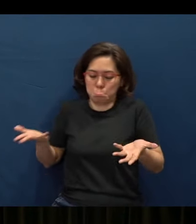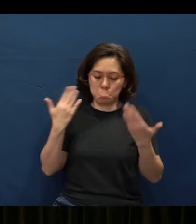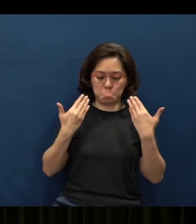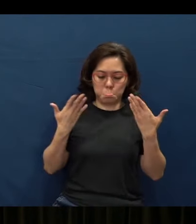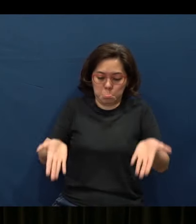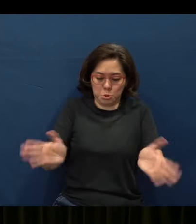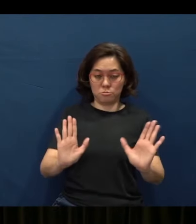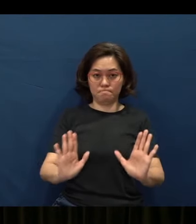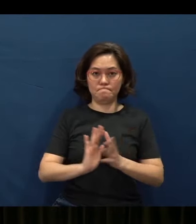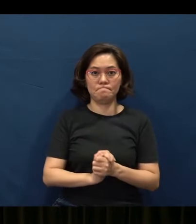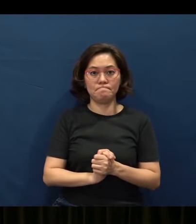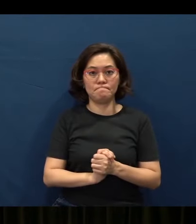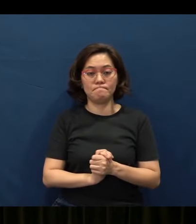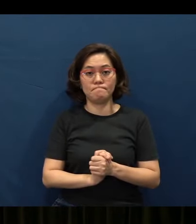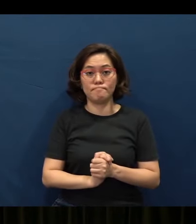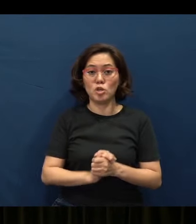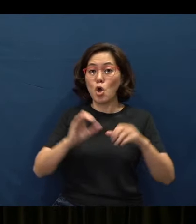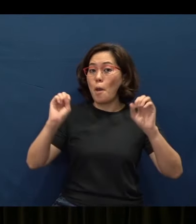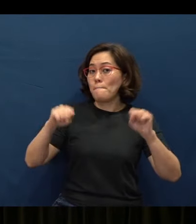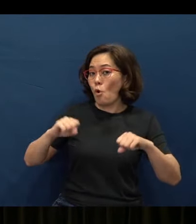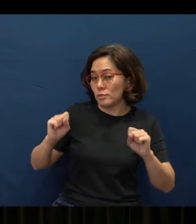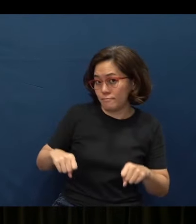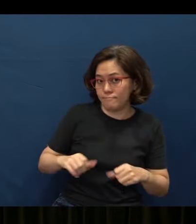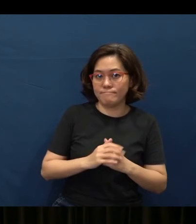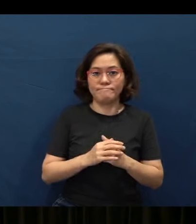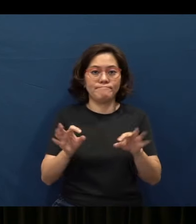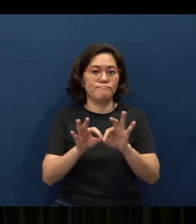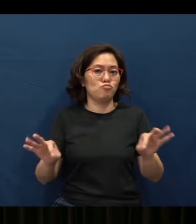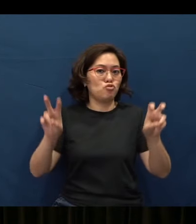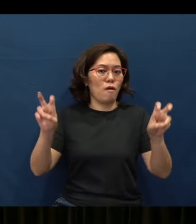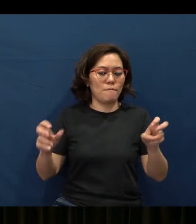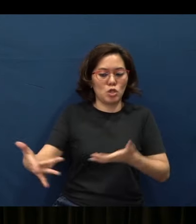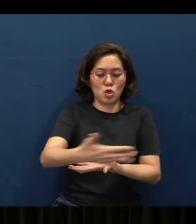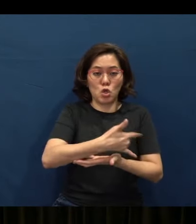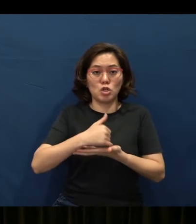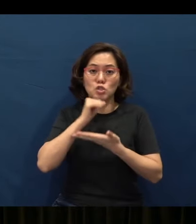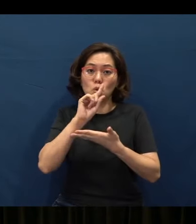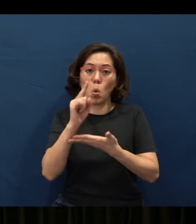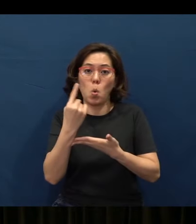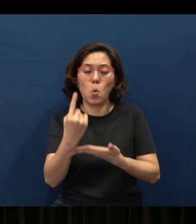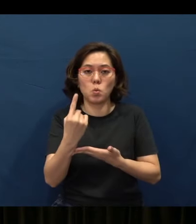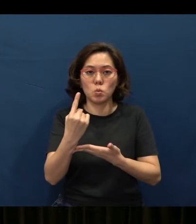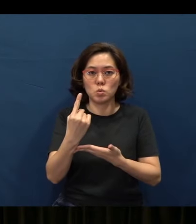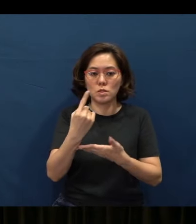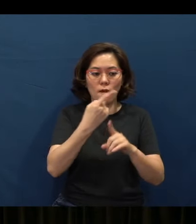But it's also possibly that the Proverbs is also a collection (of) not only just proverbs from Israel,